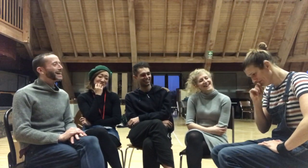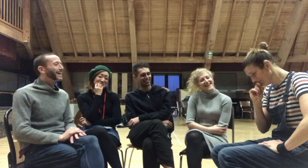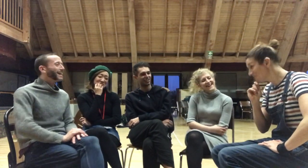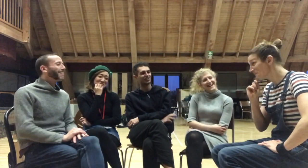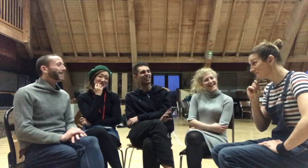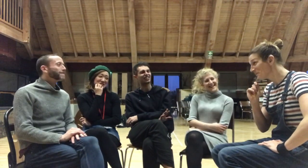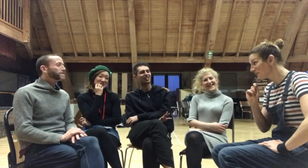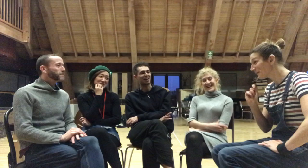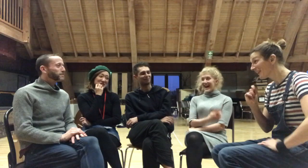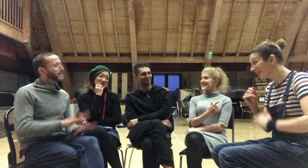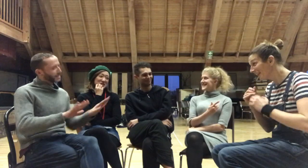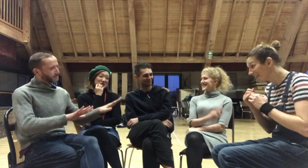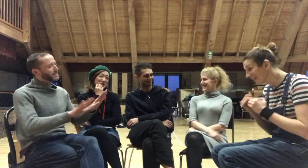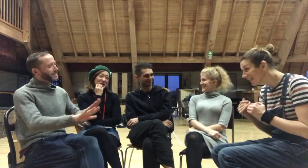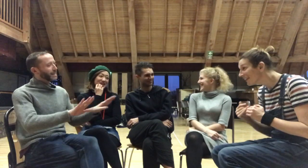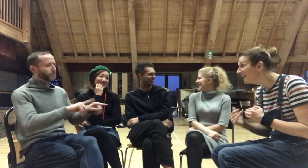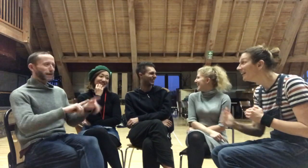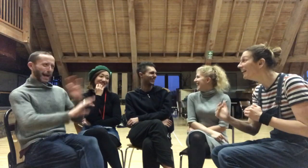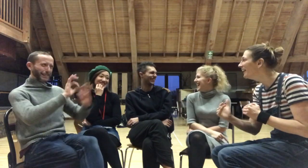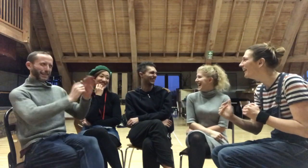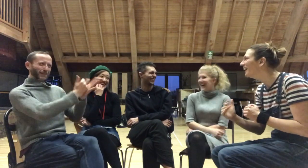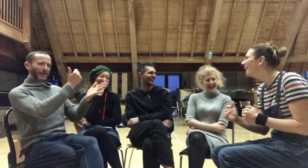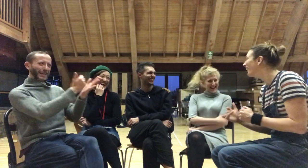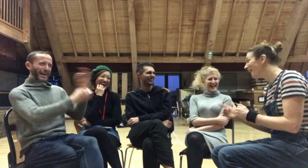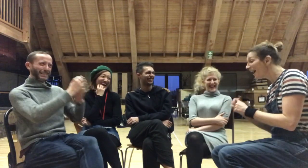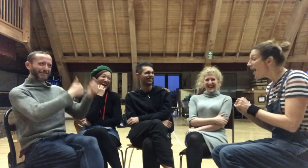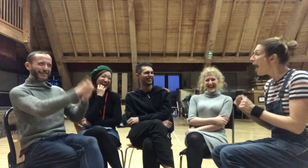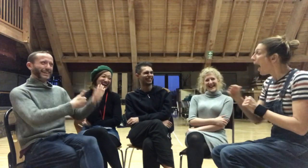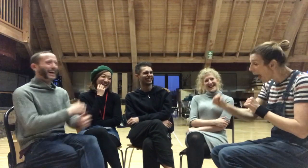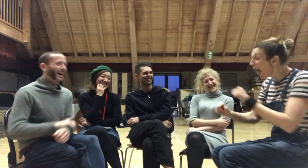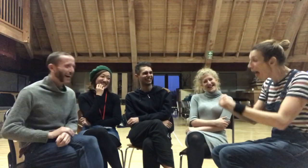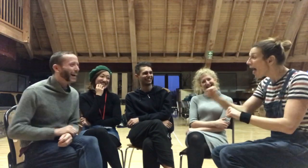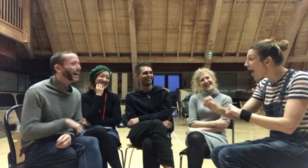Take your time Fantastic acting